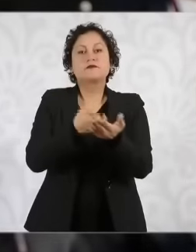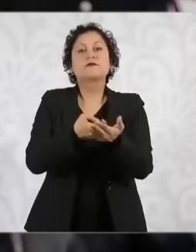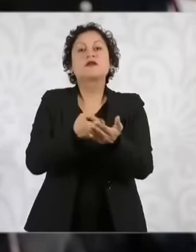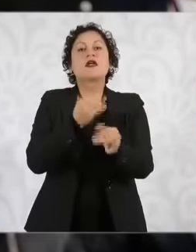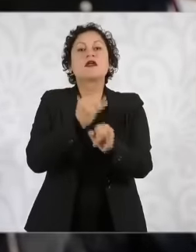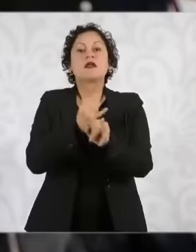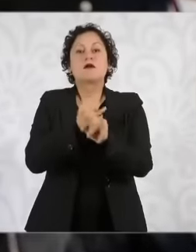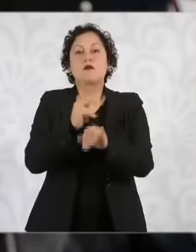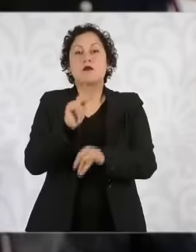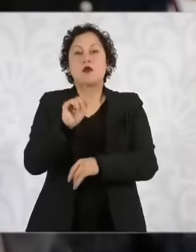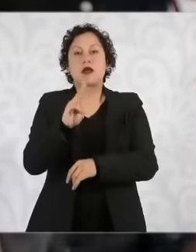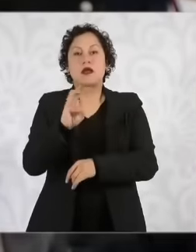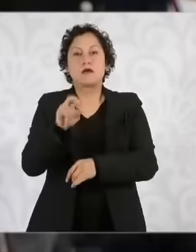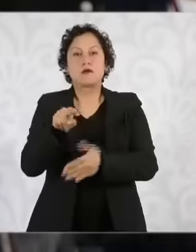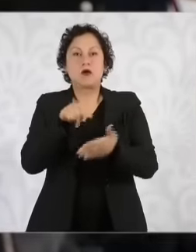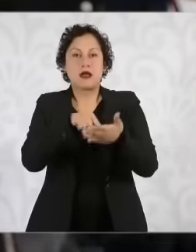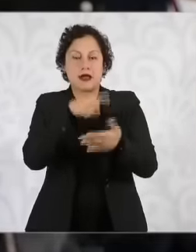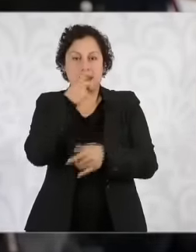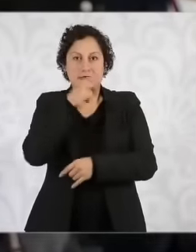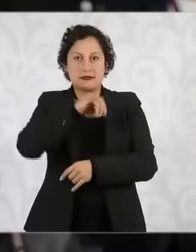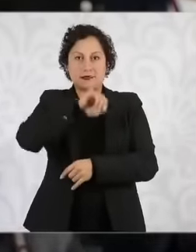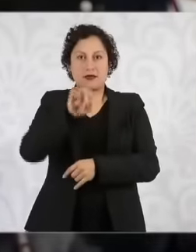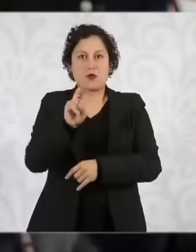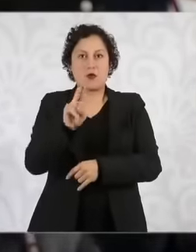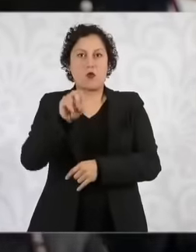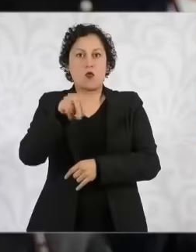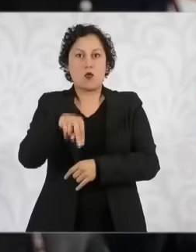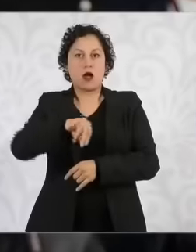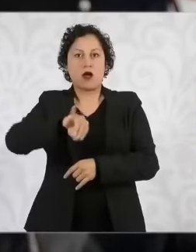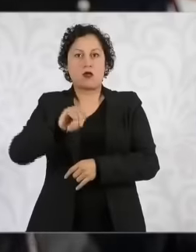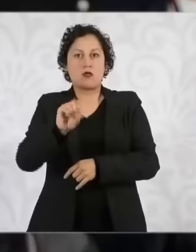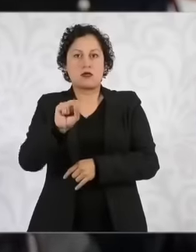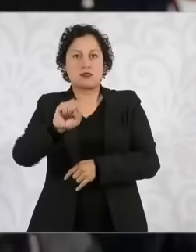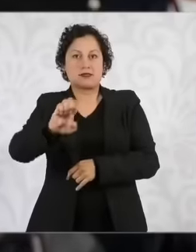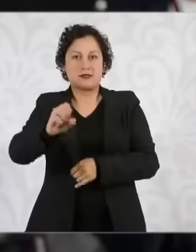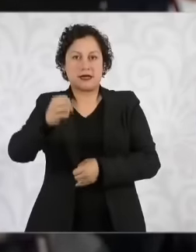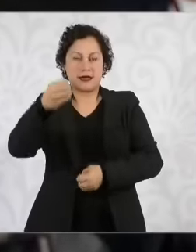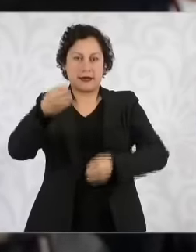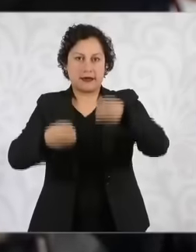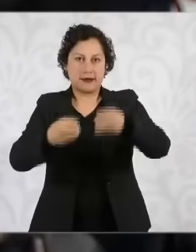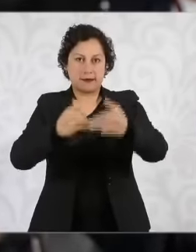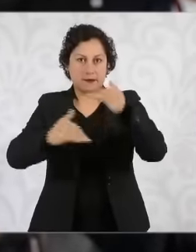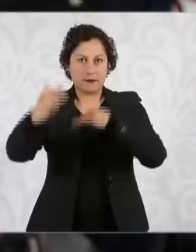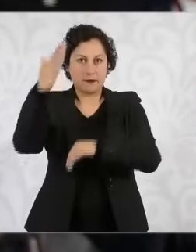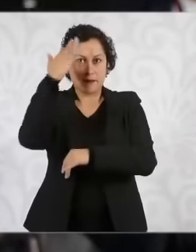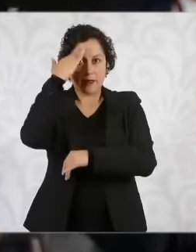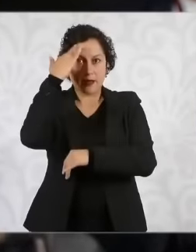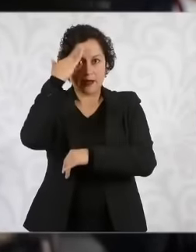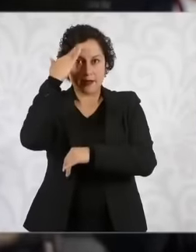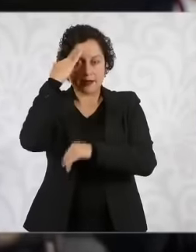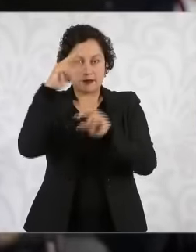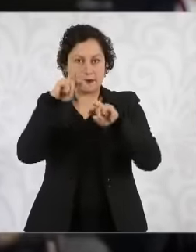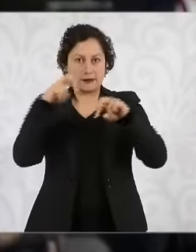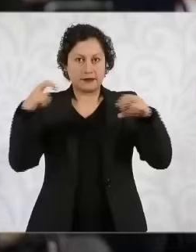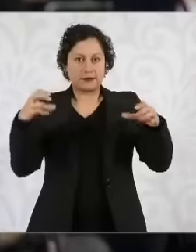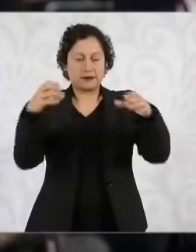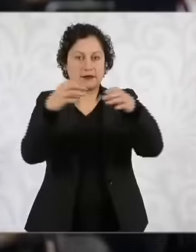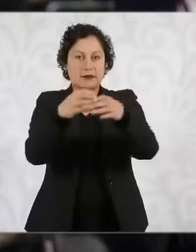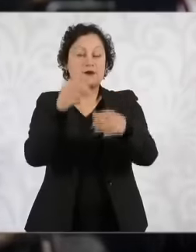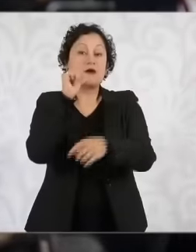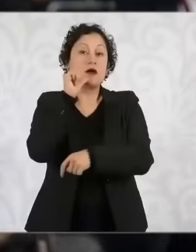José Olvera López one of the magistrates who Eh Well was the one who headed Yesterday this morning he was one